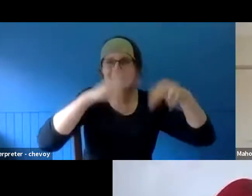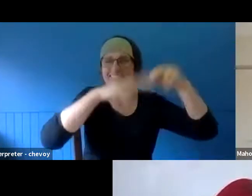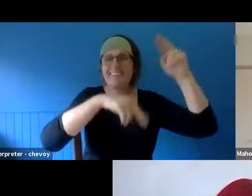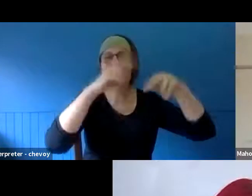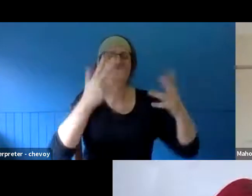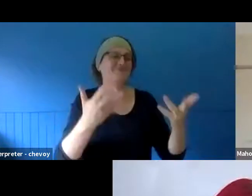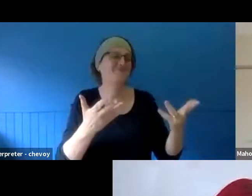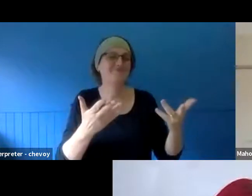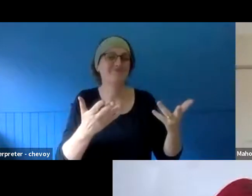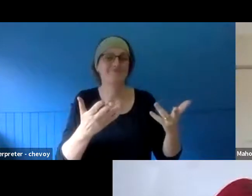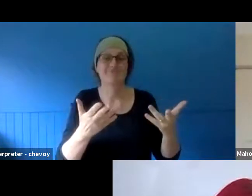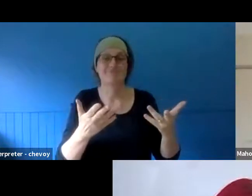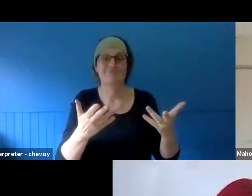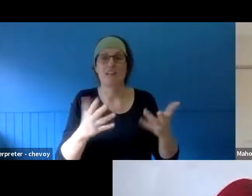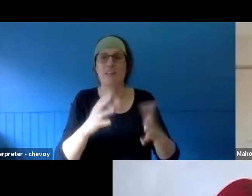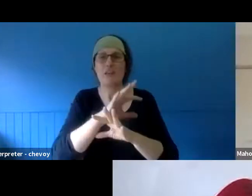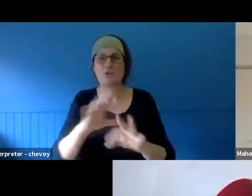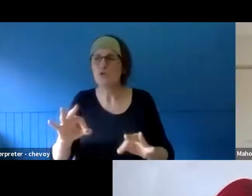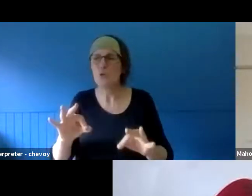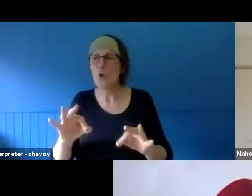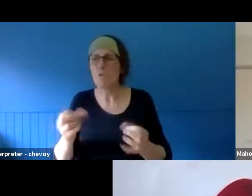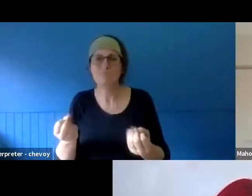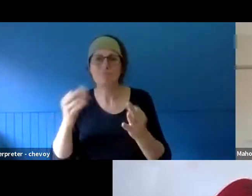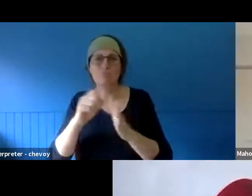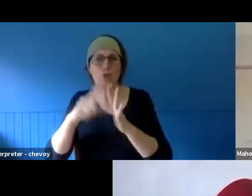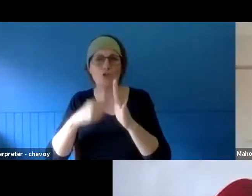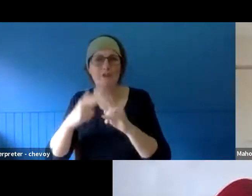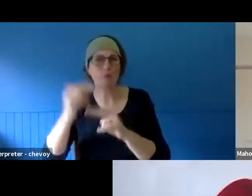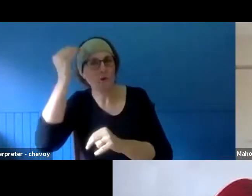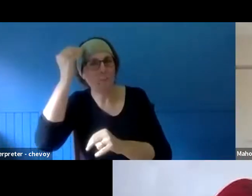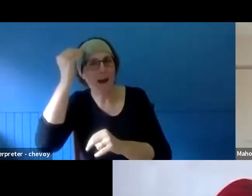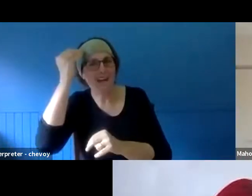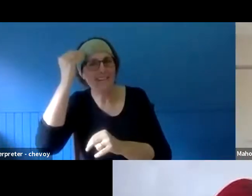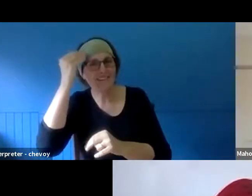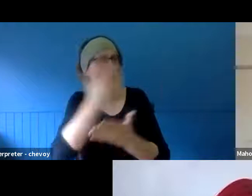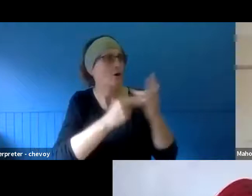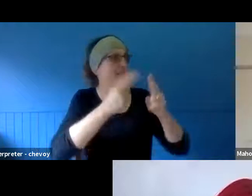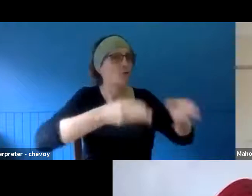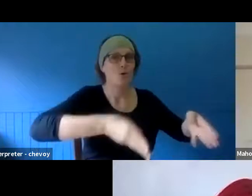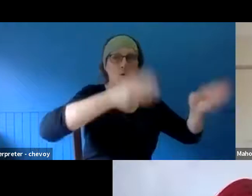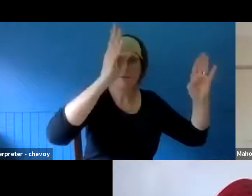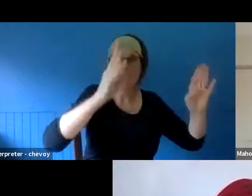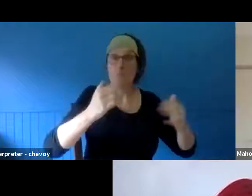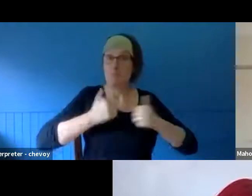reconstruction, you might say. And so, our project was to organise to